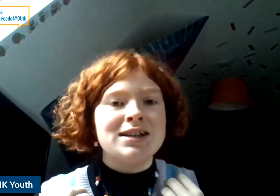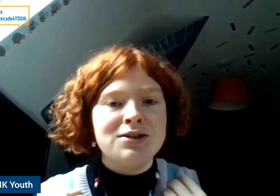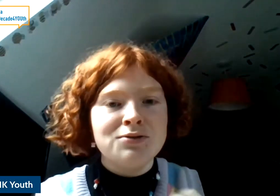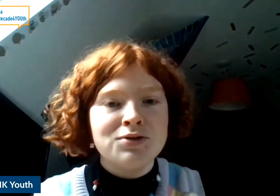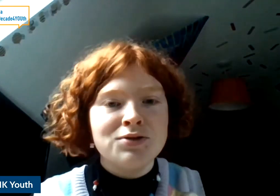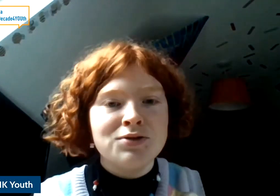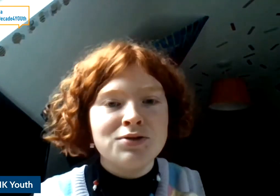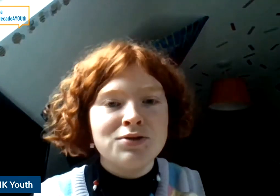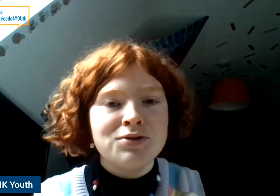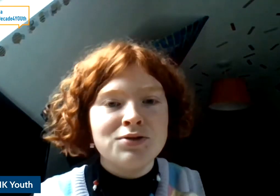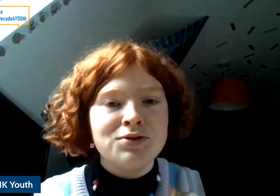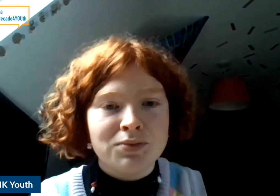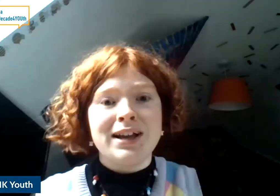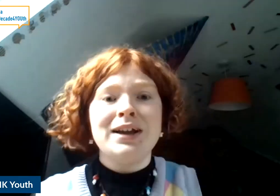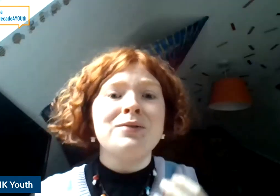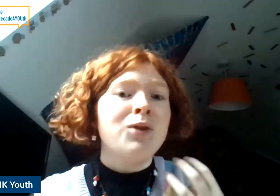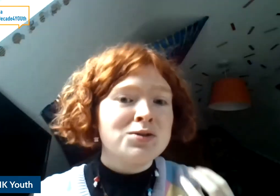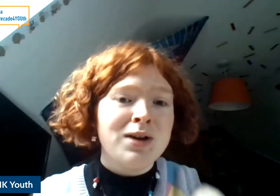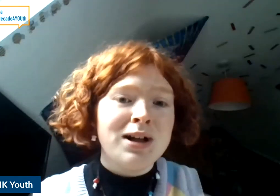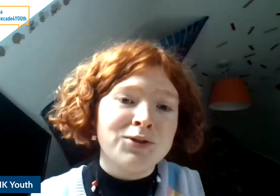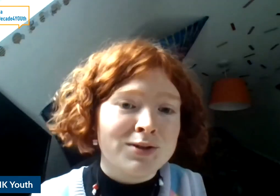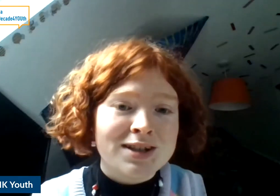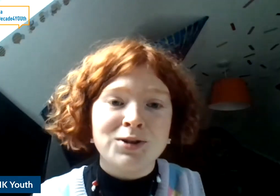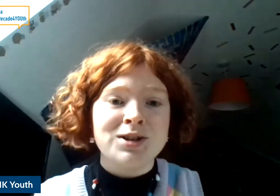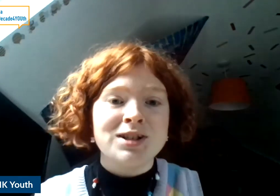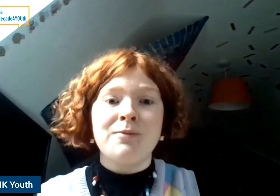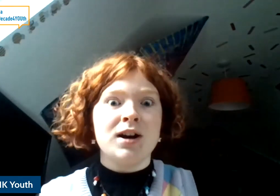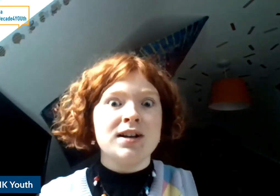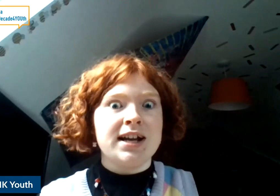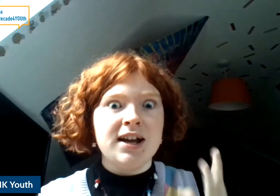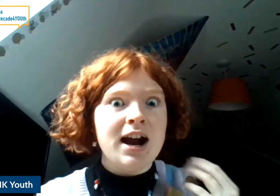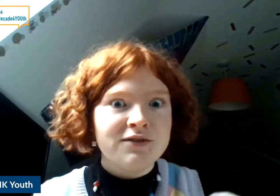much and that is a huge problem, artificial intelligence